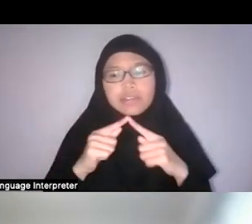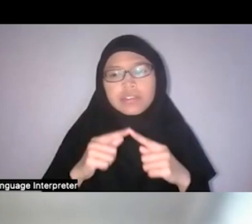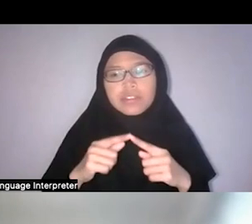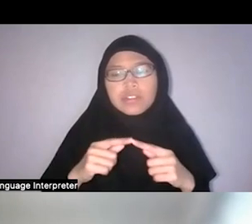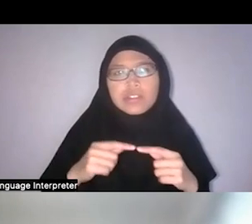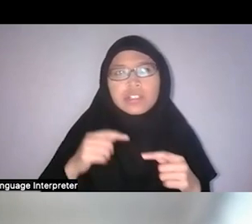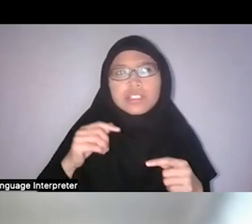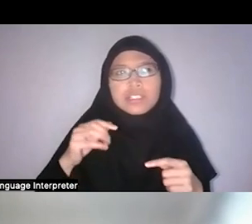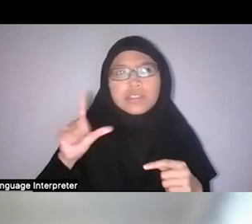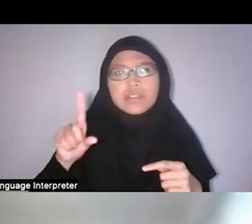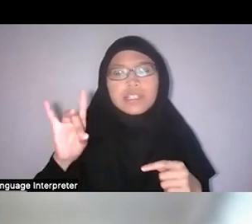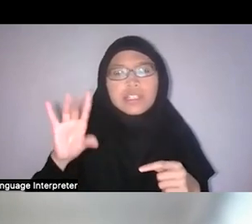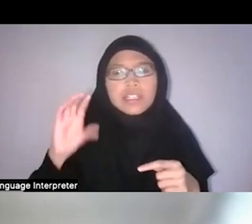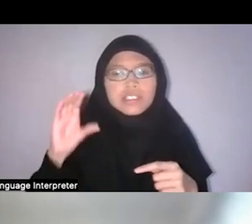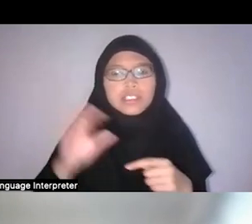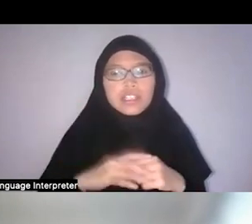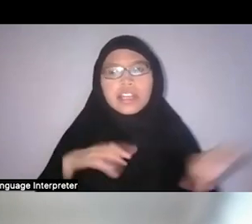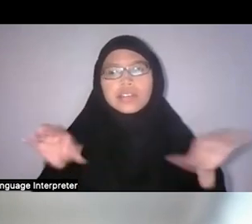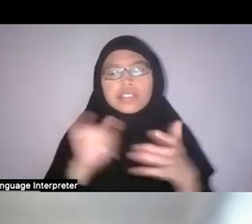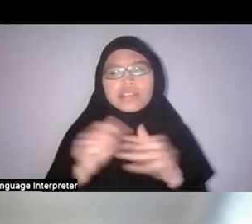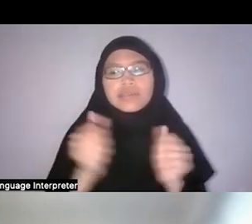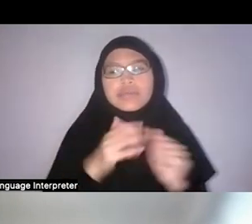I did it with my street; I live somewhere in Loyang.